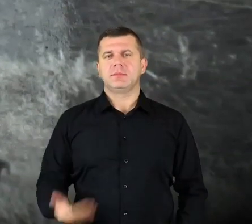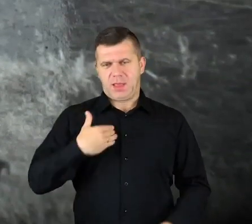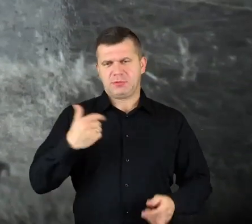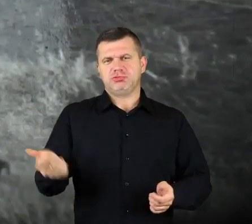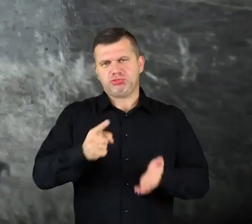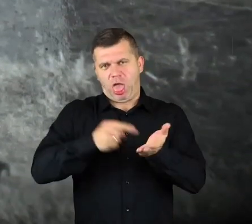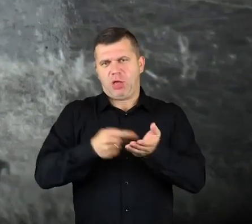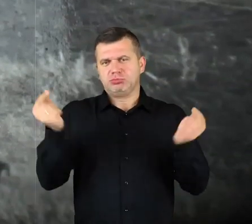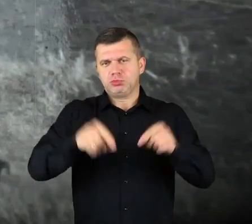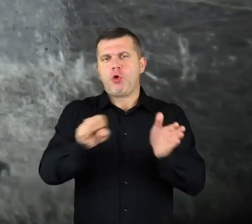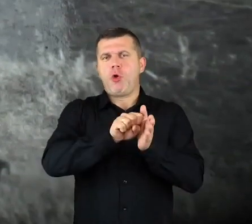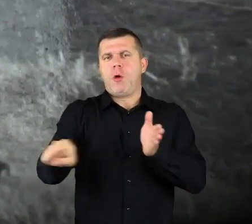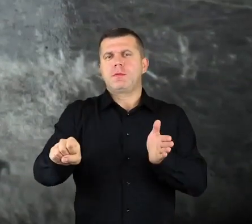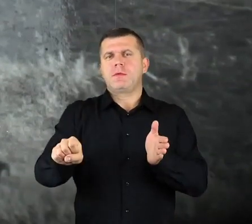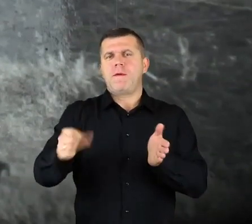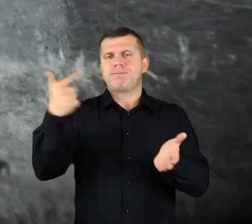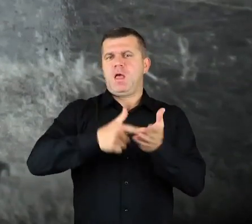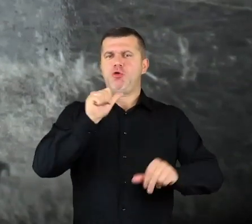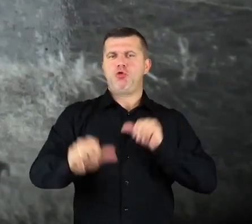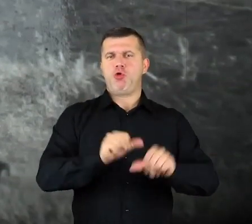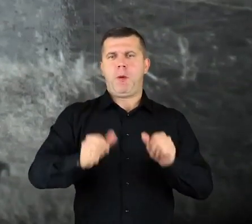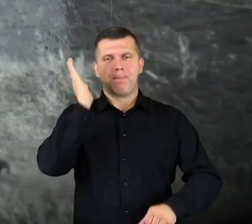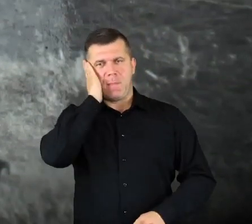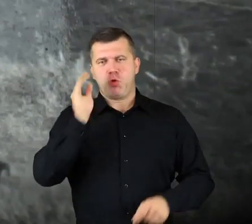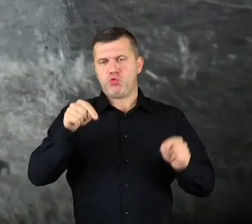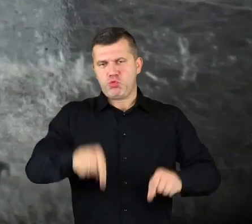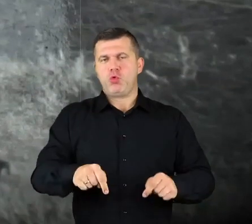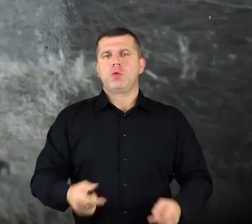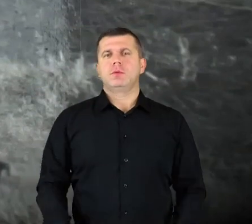I’ve been living here from the year 2000, so to speak, since I got married.